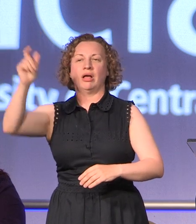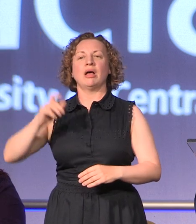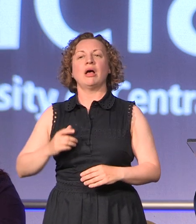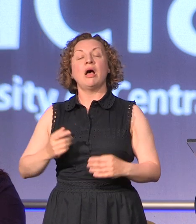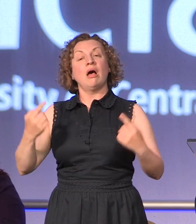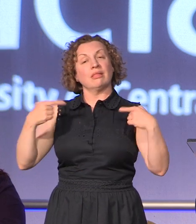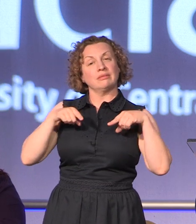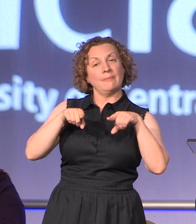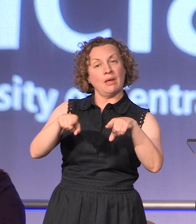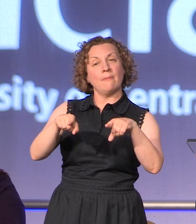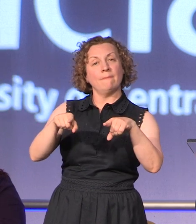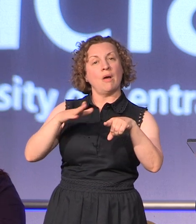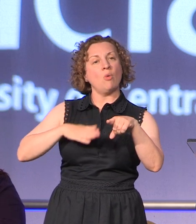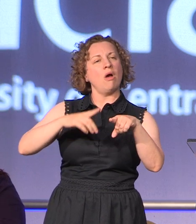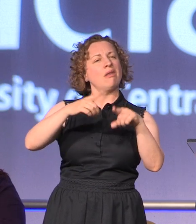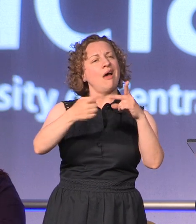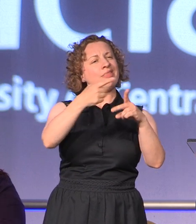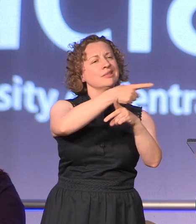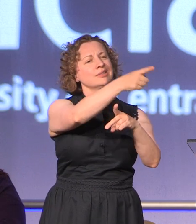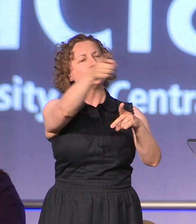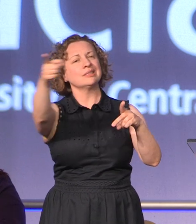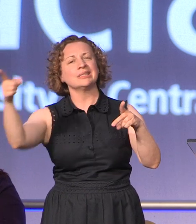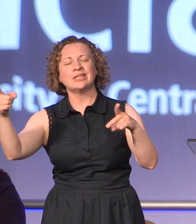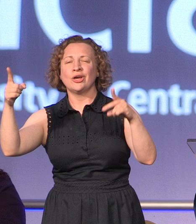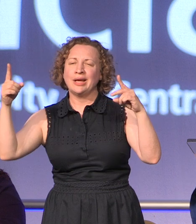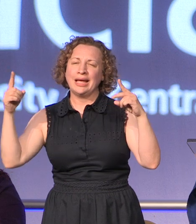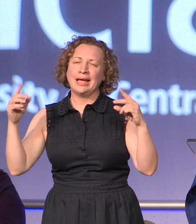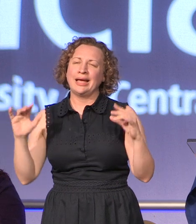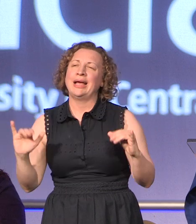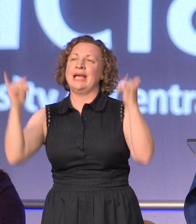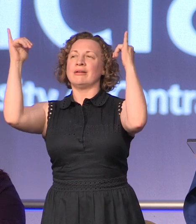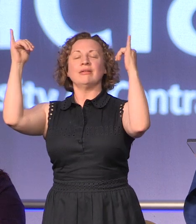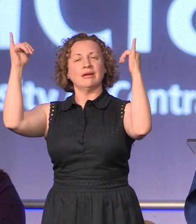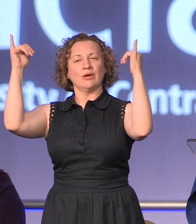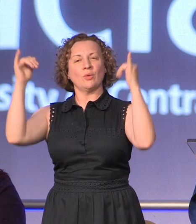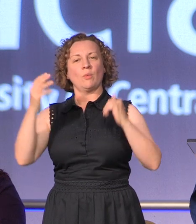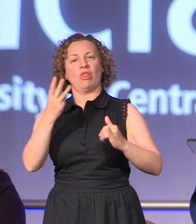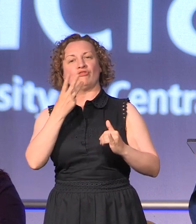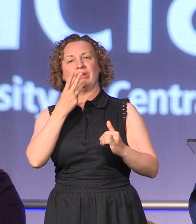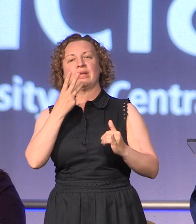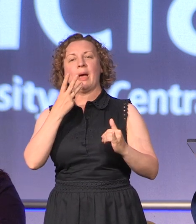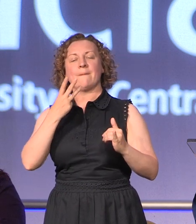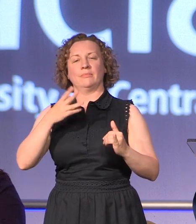same time I want everyone else to cheer three times so here we go